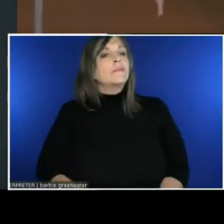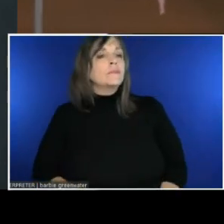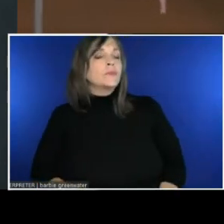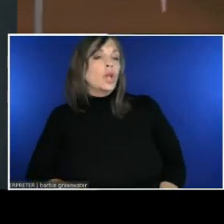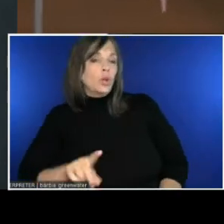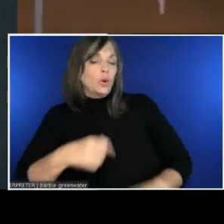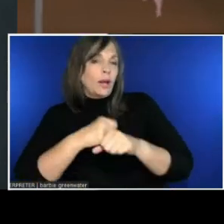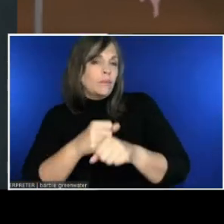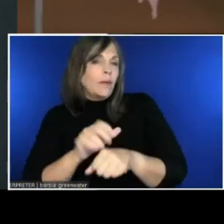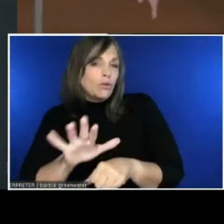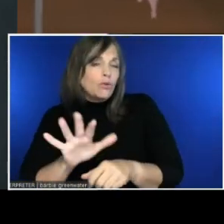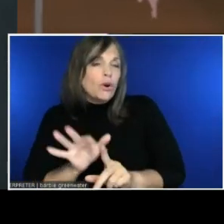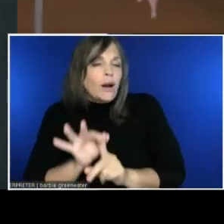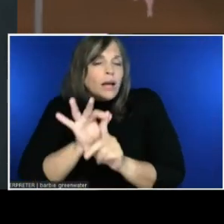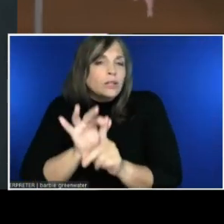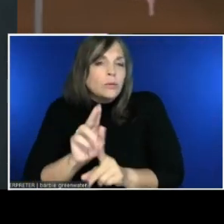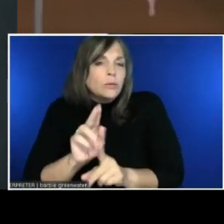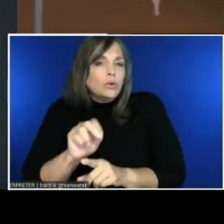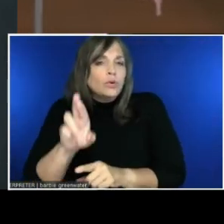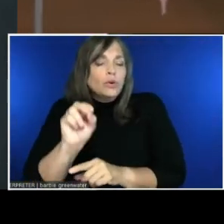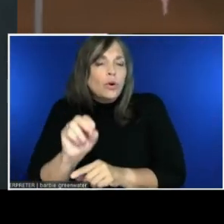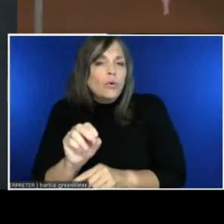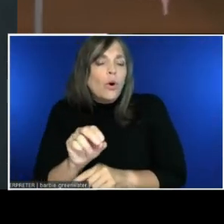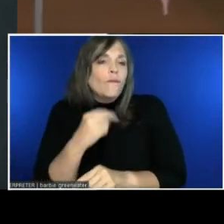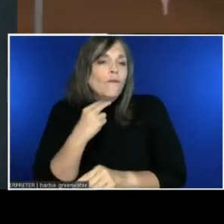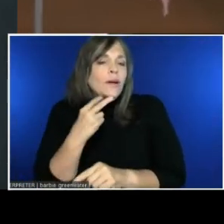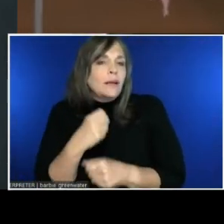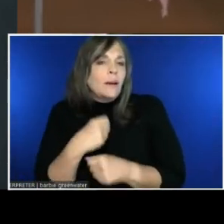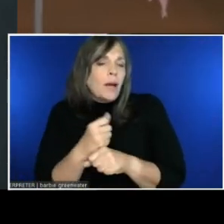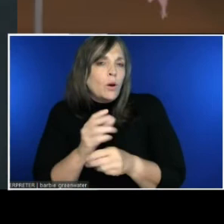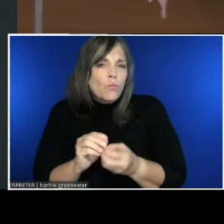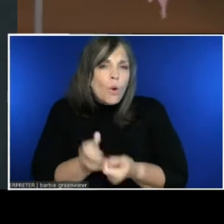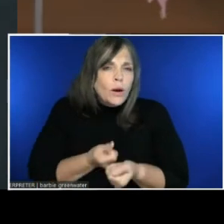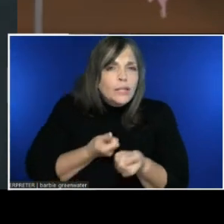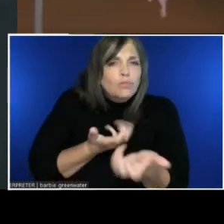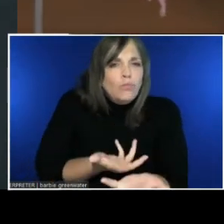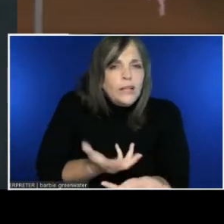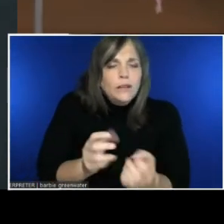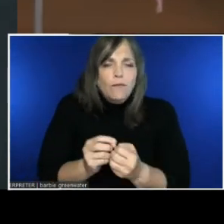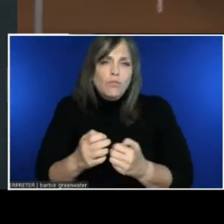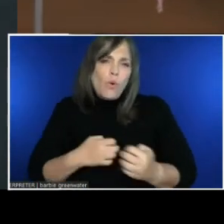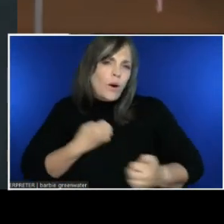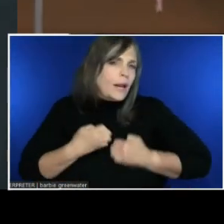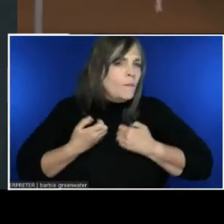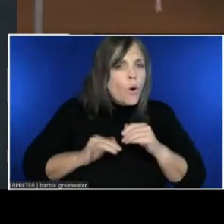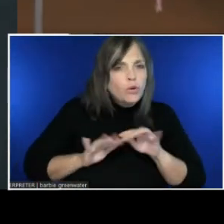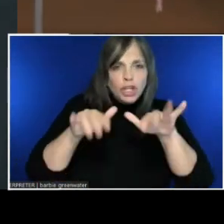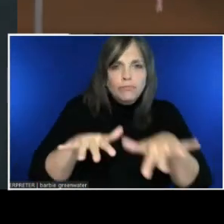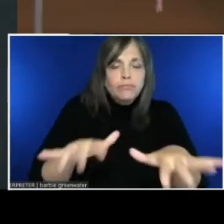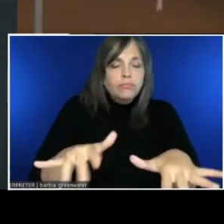even more expressive and emotive. So lots of untapped potential in the Speech SDK.